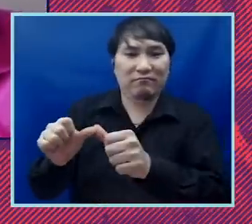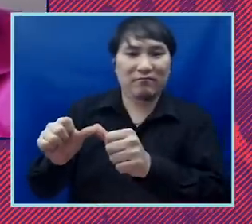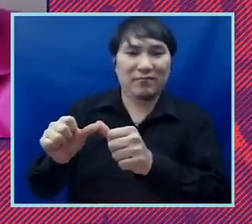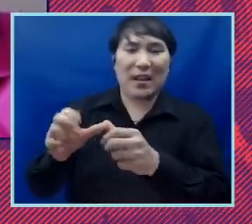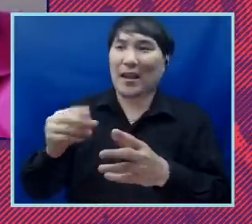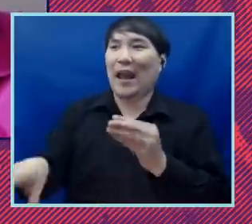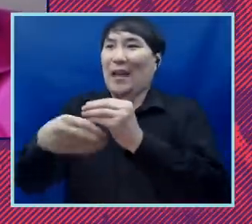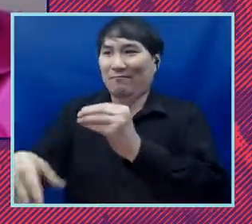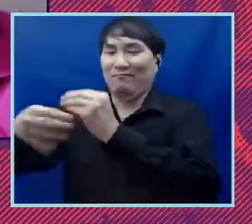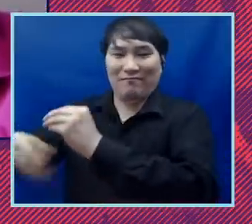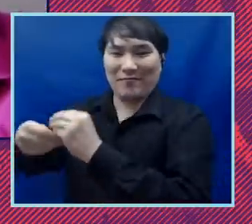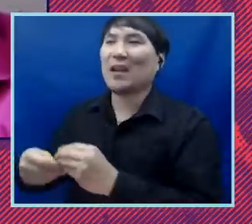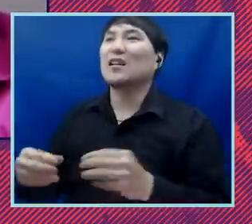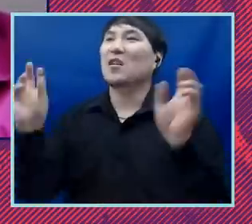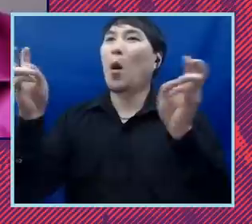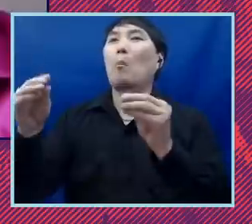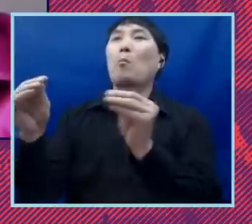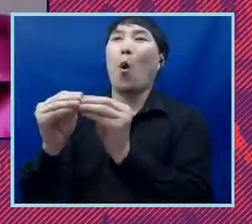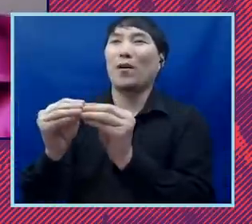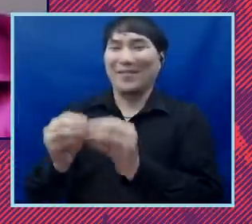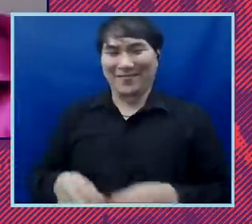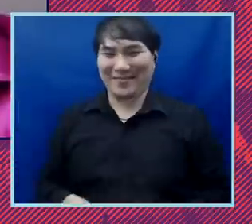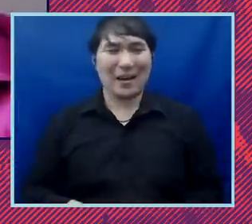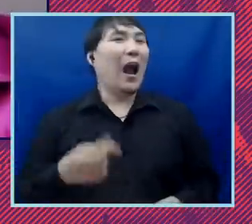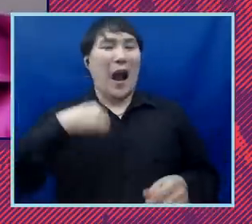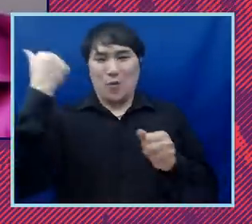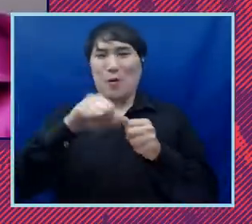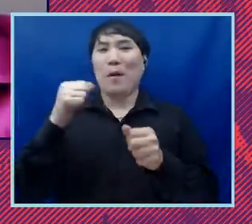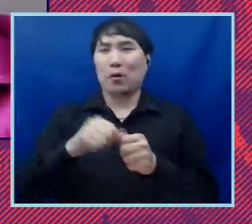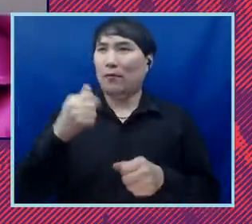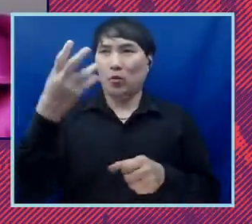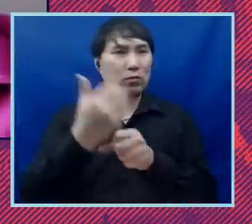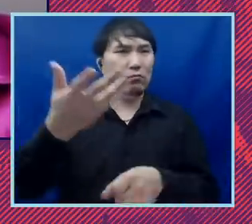we should see this as more not that i i remember some of the criticism i got years ago when i first